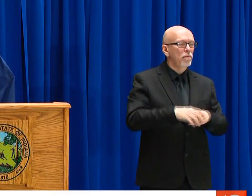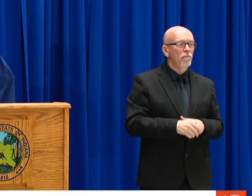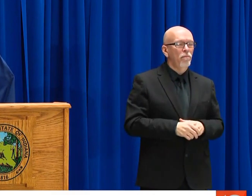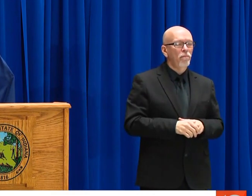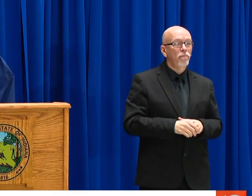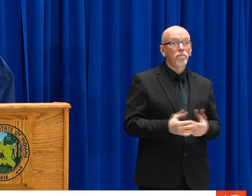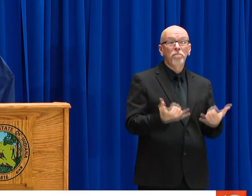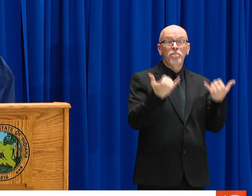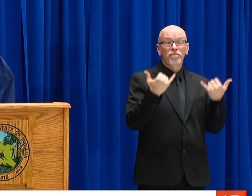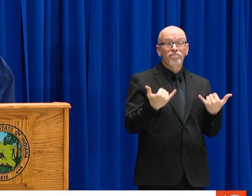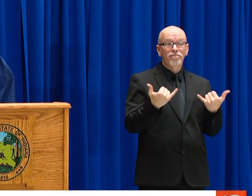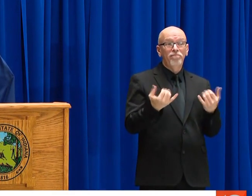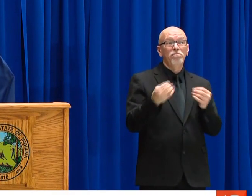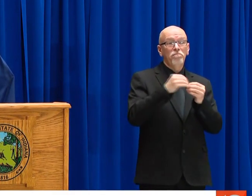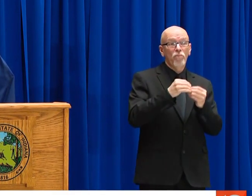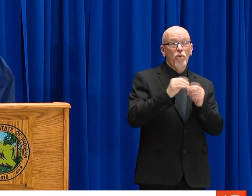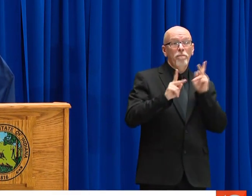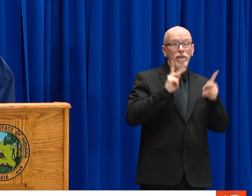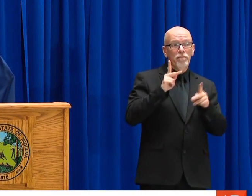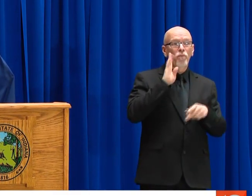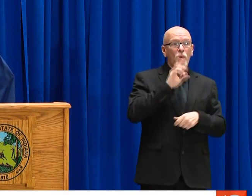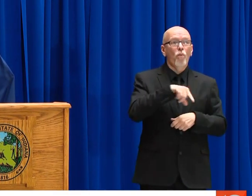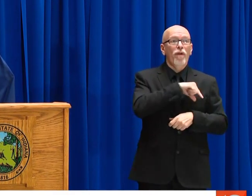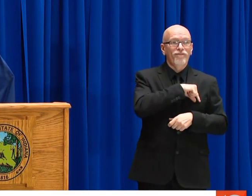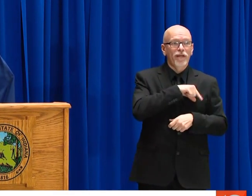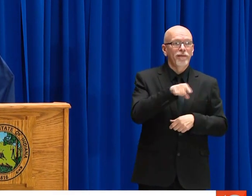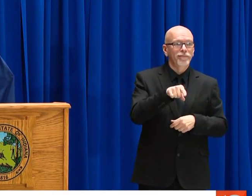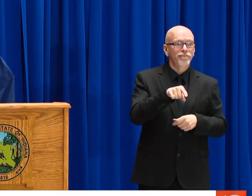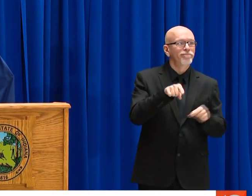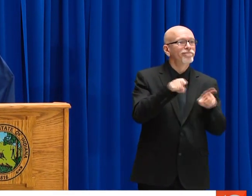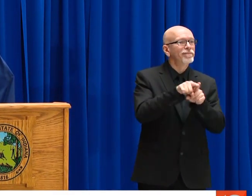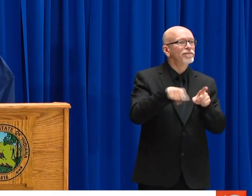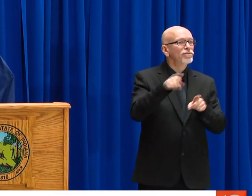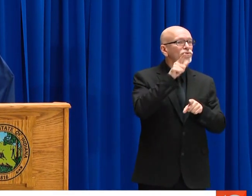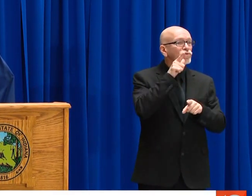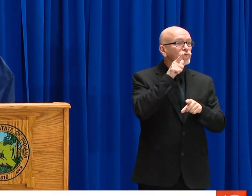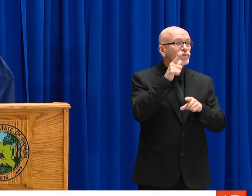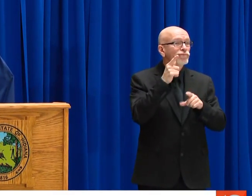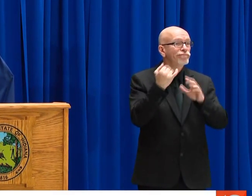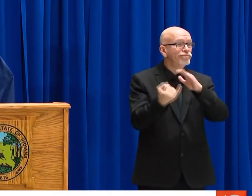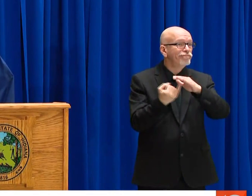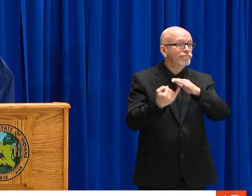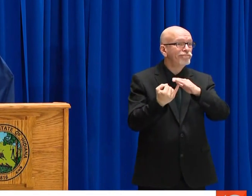WE ARE PROVIDING BENEFITS TO AS MANY HOOSIERS AS POSSIBLE.